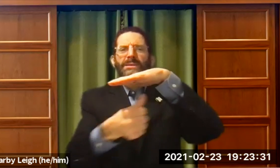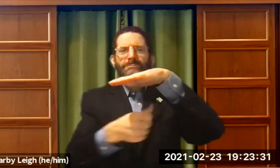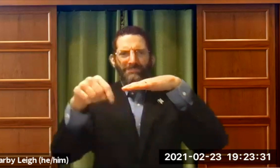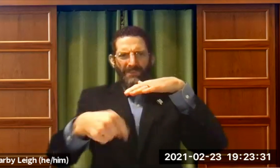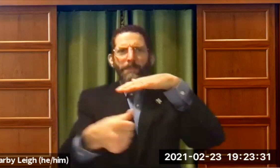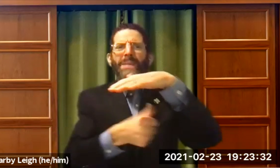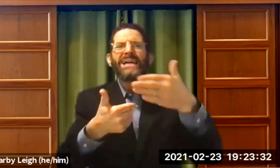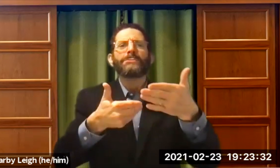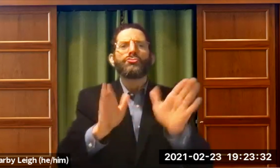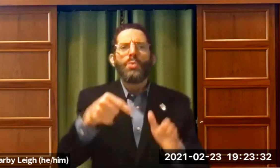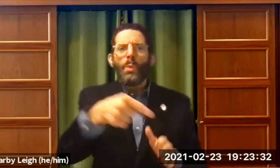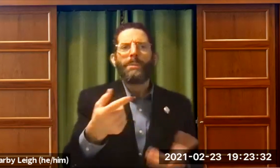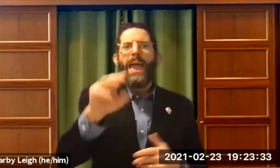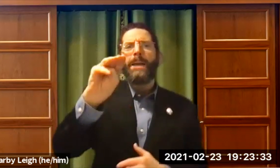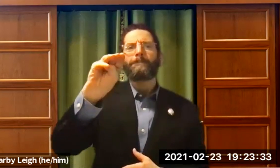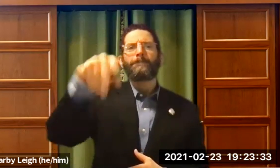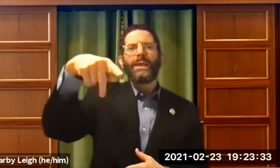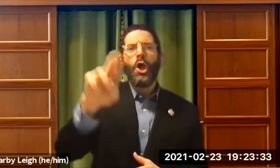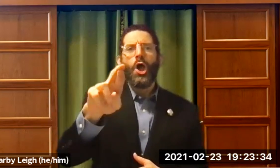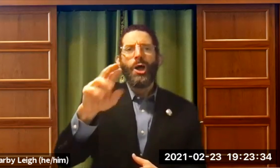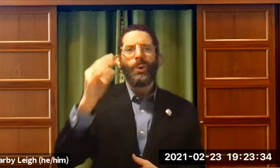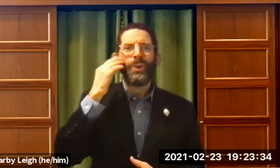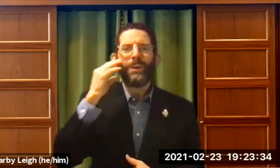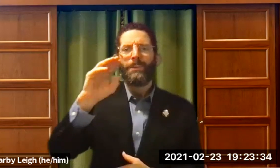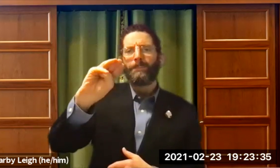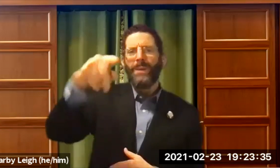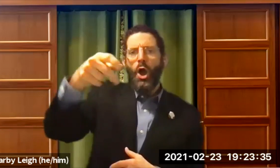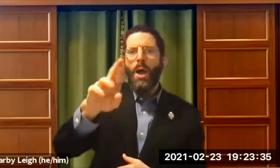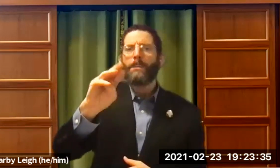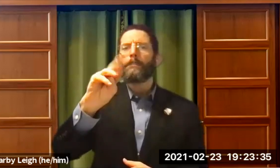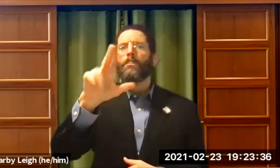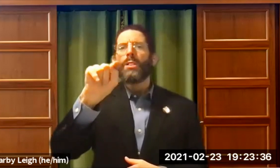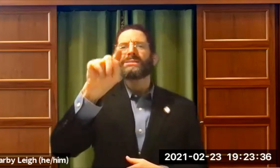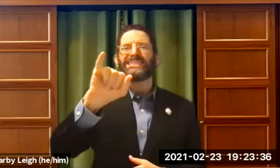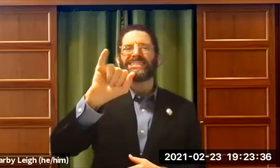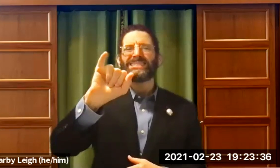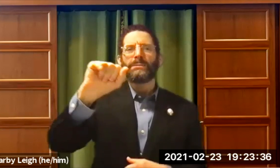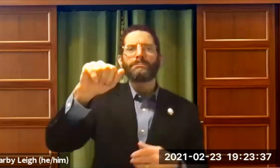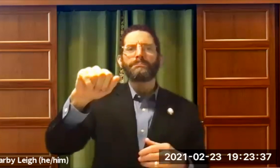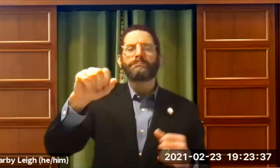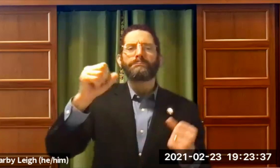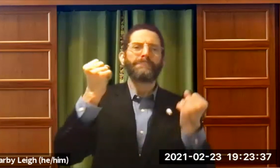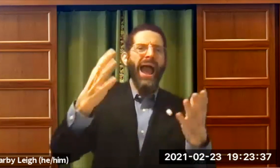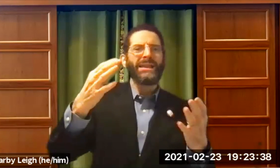to go down some stairs into the basement into the MPR, the multi-purpose room